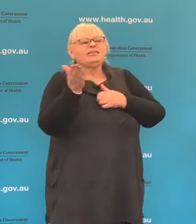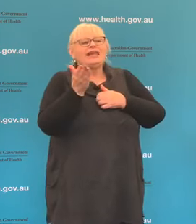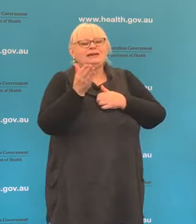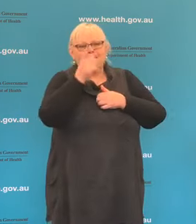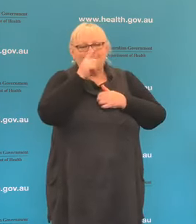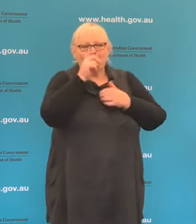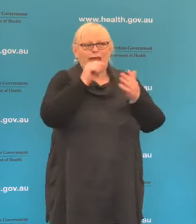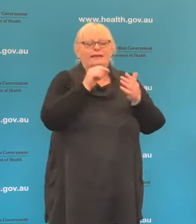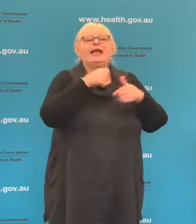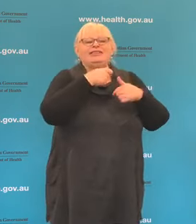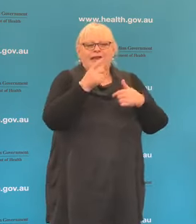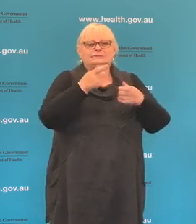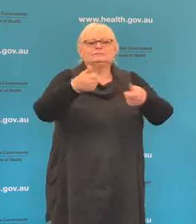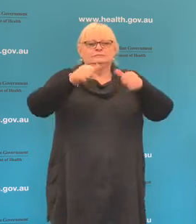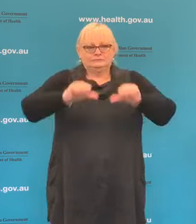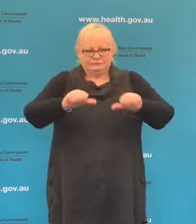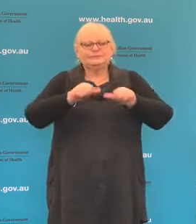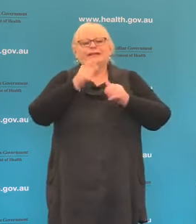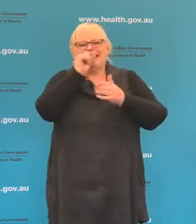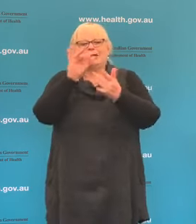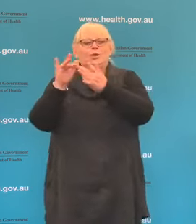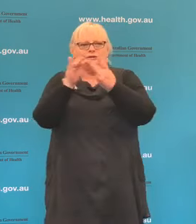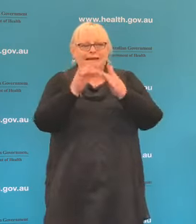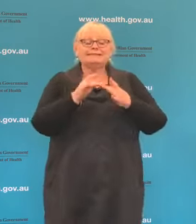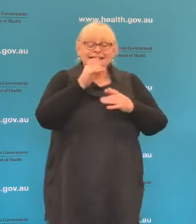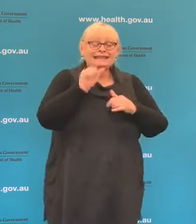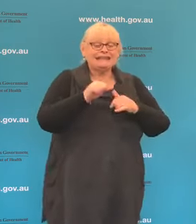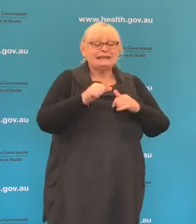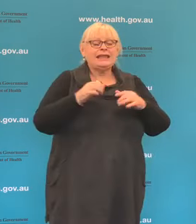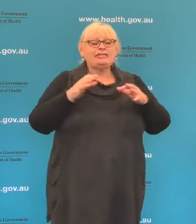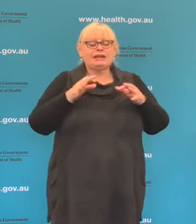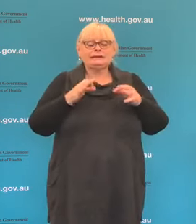contacted through that. But yes there is a delay as we're getting this set up of